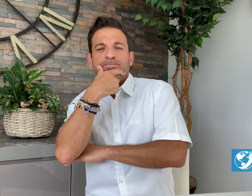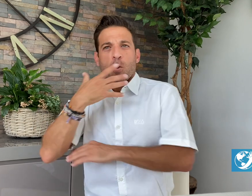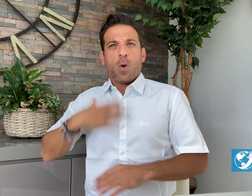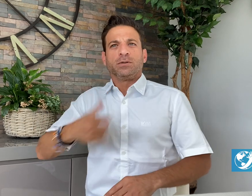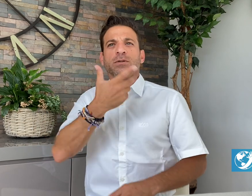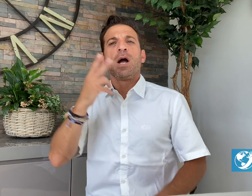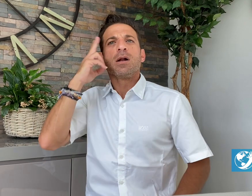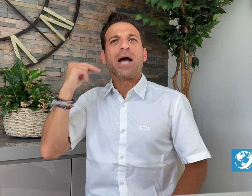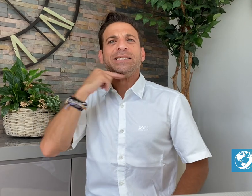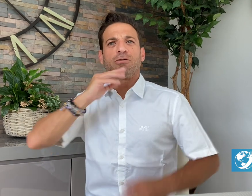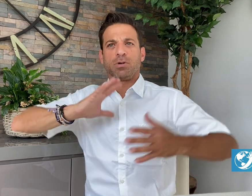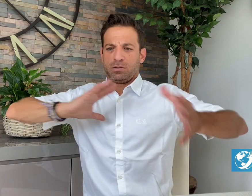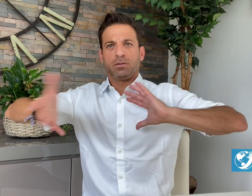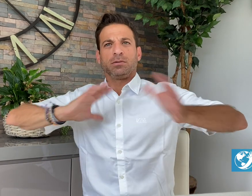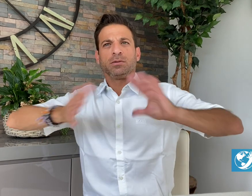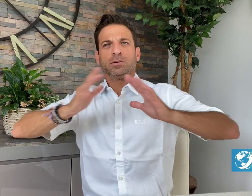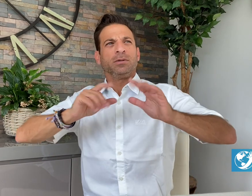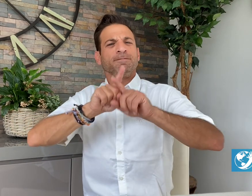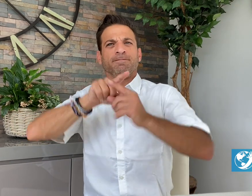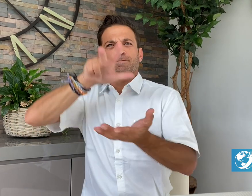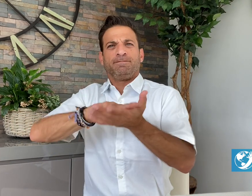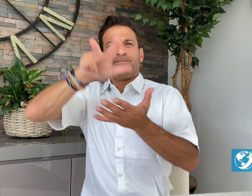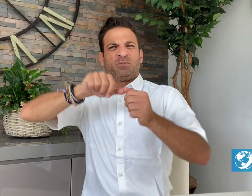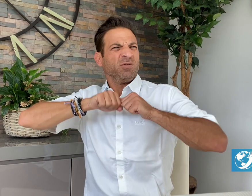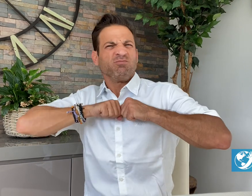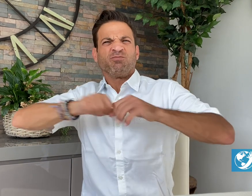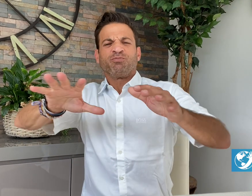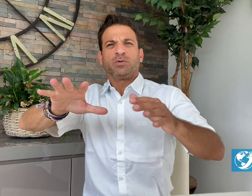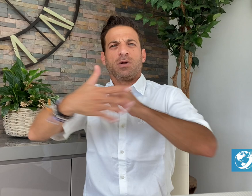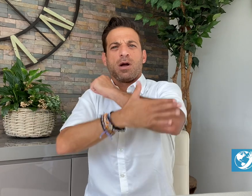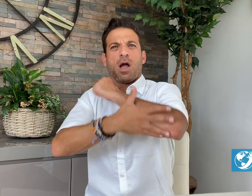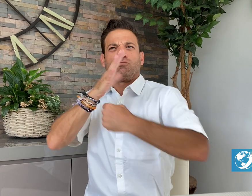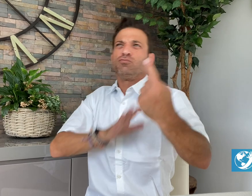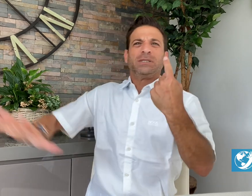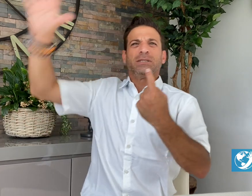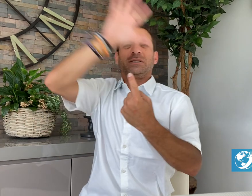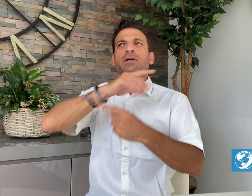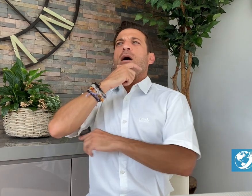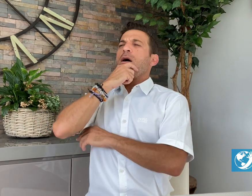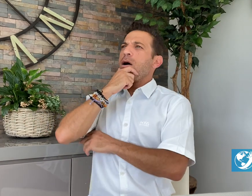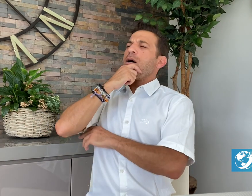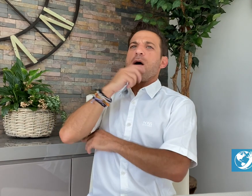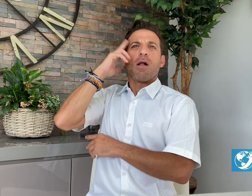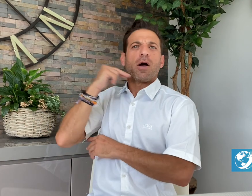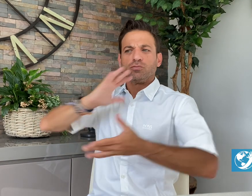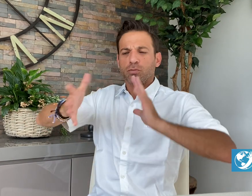widely accepted and recognized in the country. They believe that